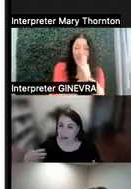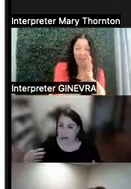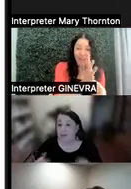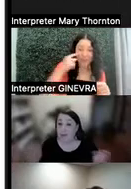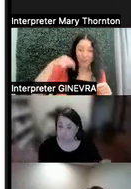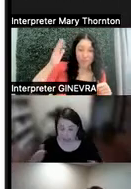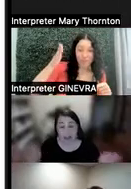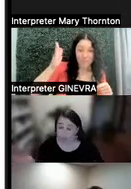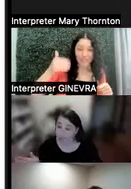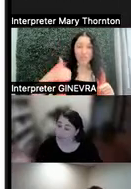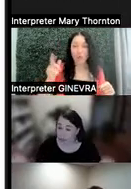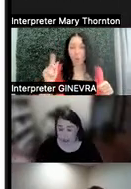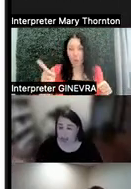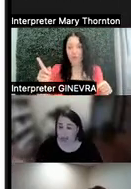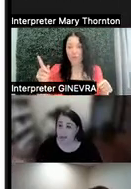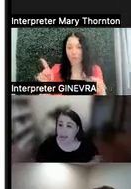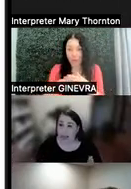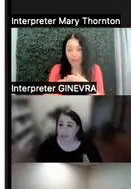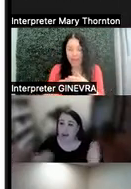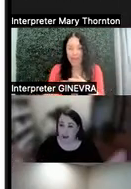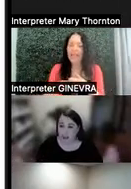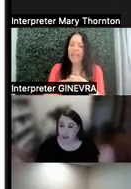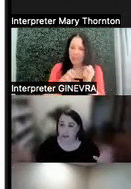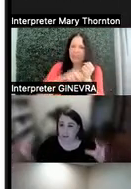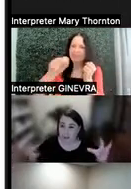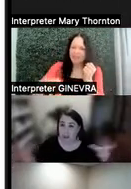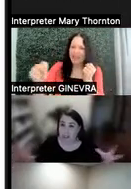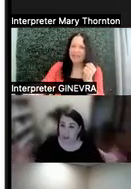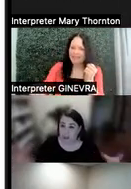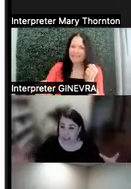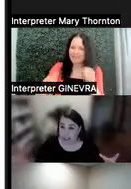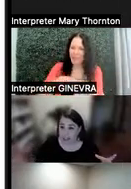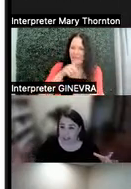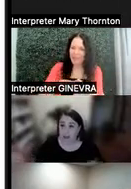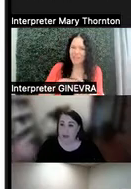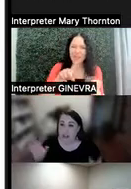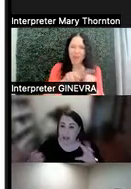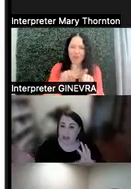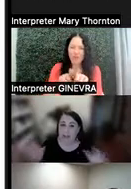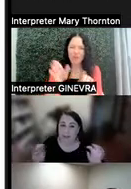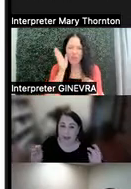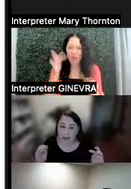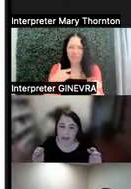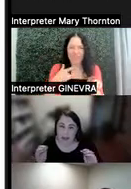we would be here, A, for a long time, and then also it would be pretty disjointed. So sometimes the frequent breaks are